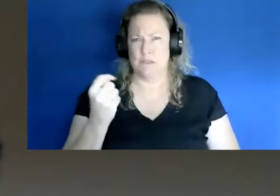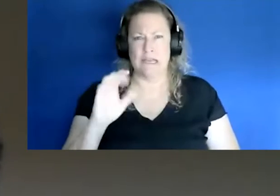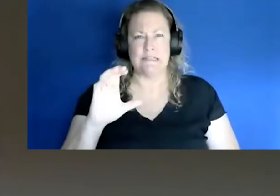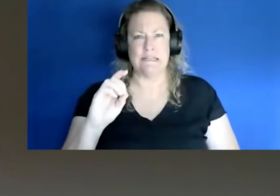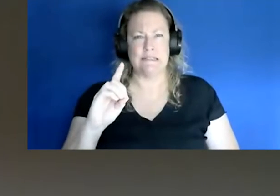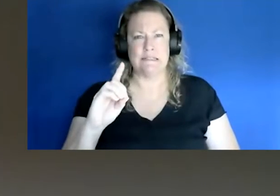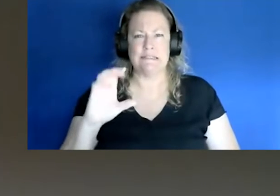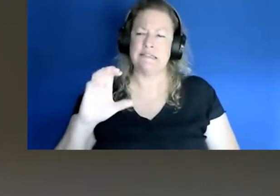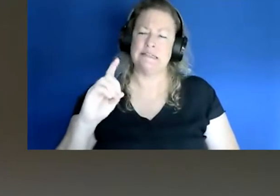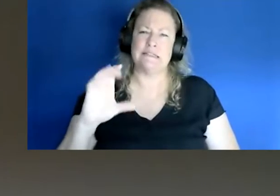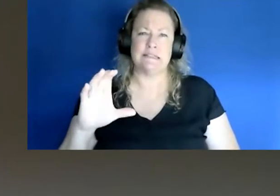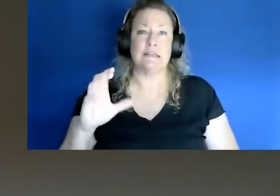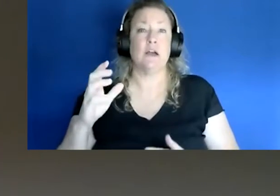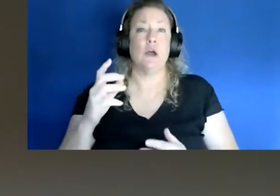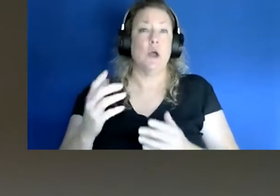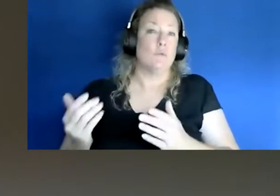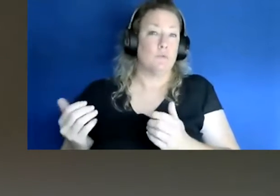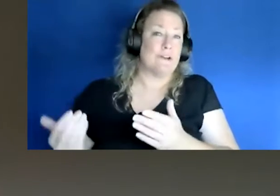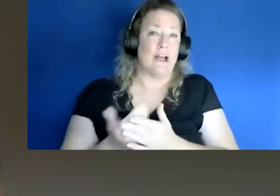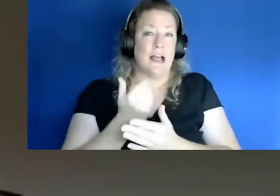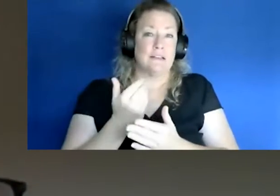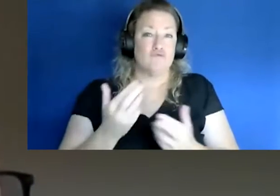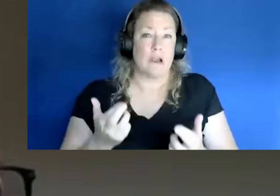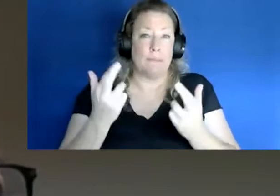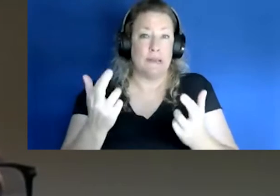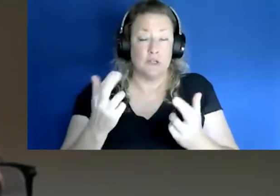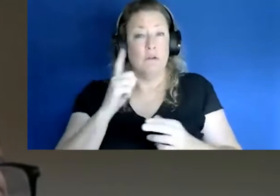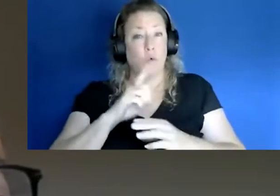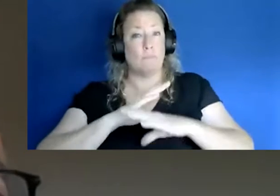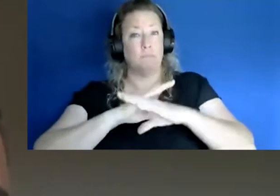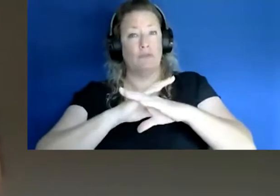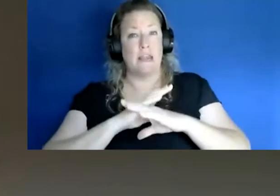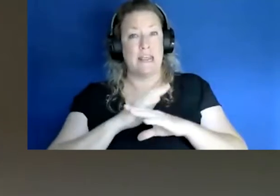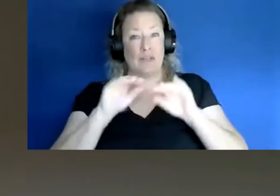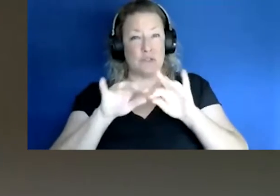recommendations. They said that basically "In order to prevent the spread of Delta Variants,